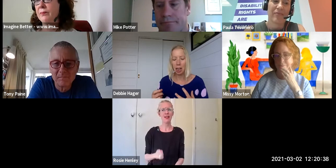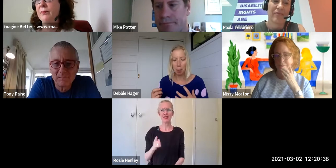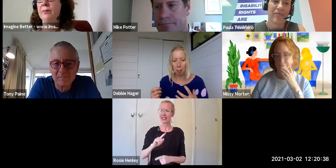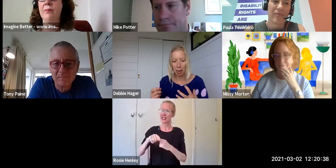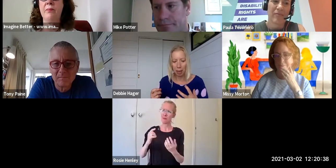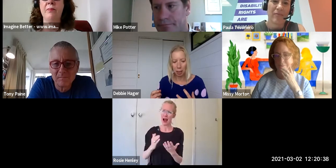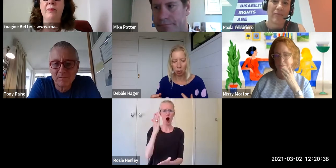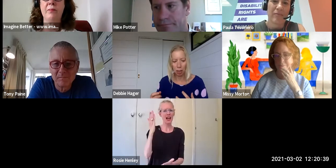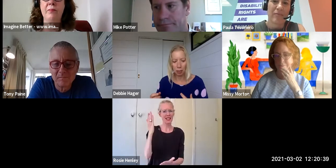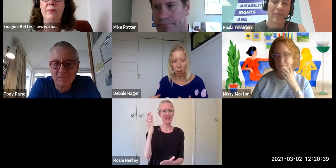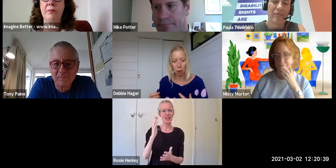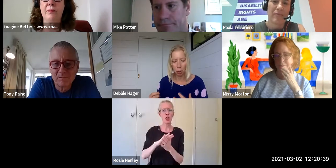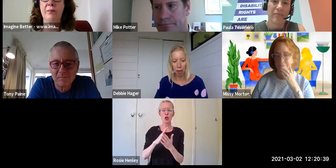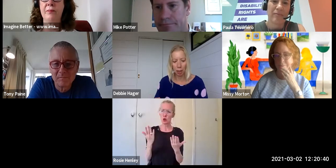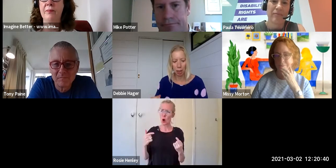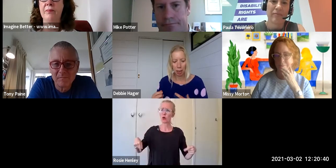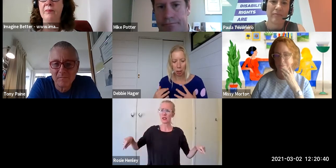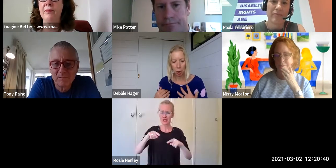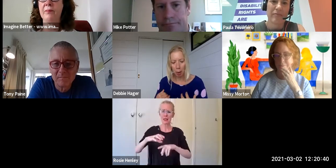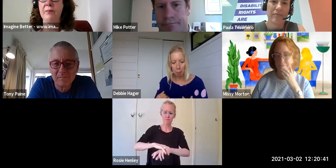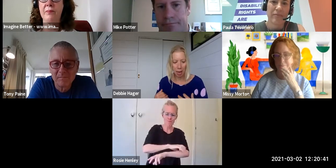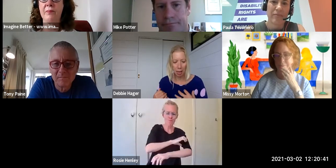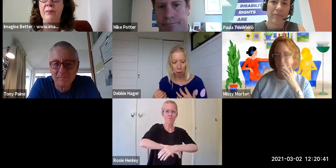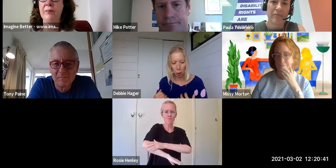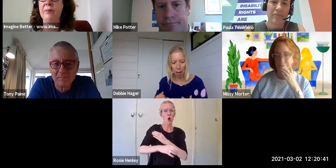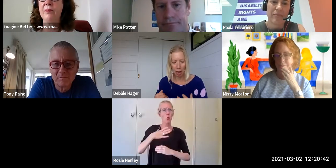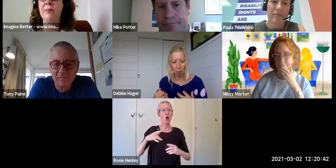actually about making constructive social change. It's not about me and who I am and